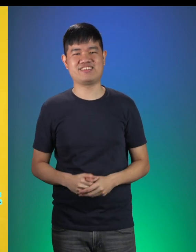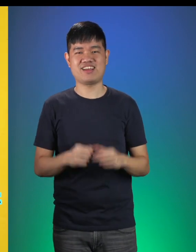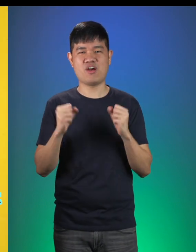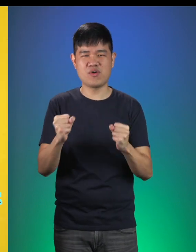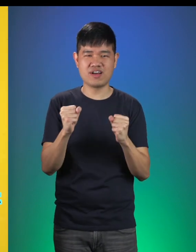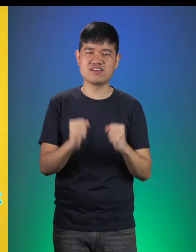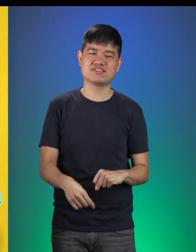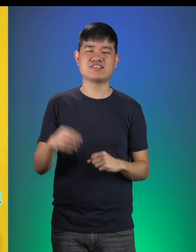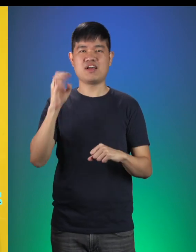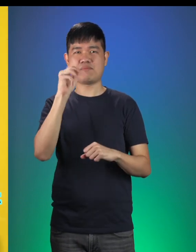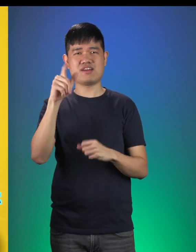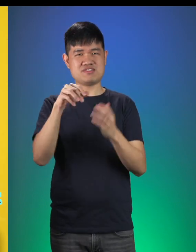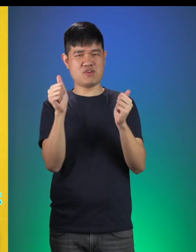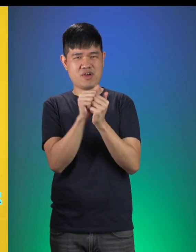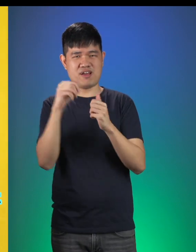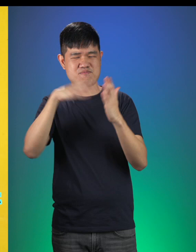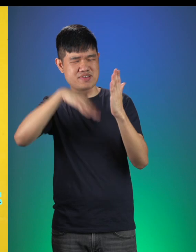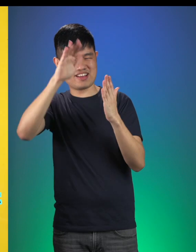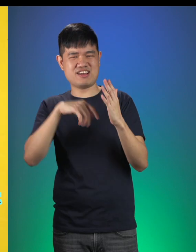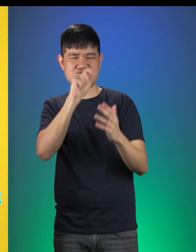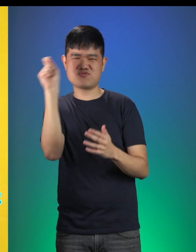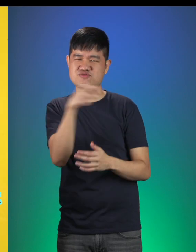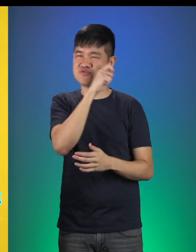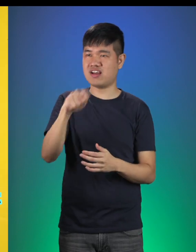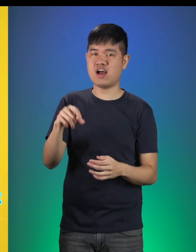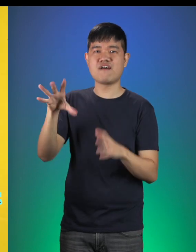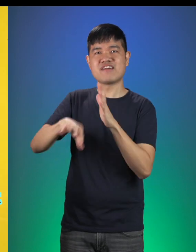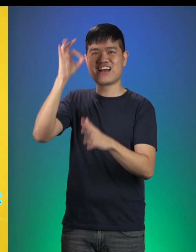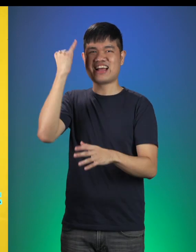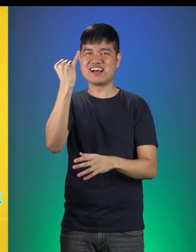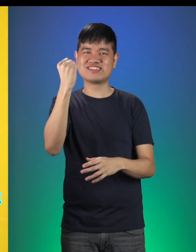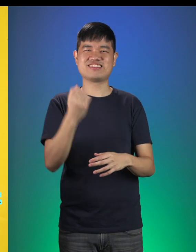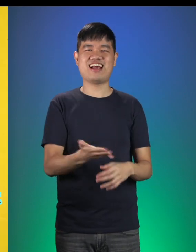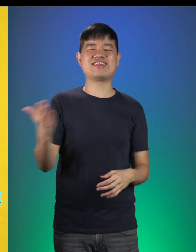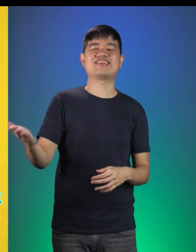Ma Liang with his magic paintbrush helped Little Red find the final item on her list!